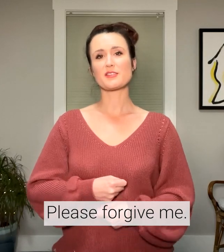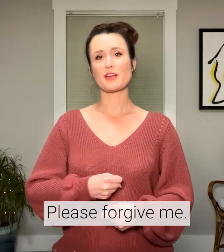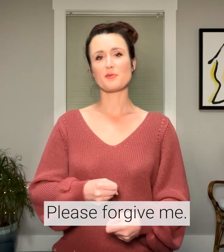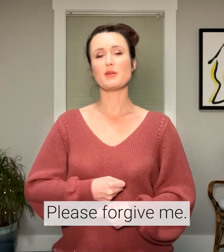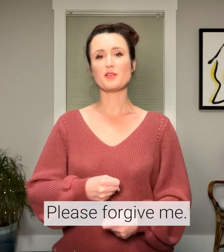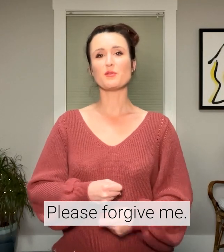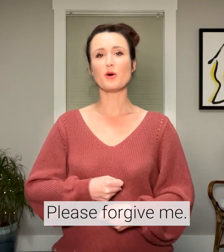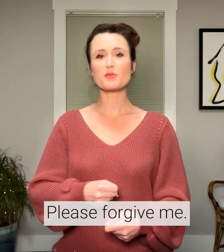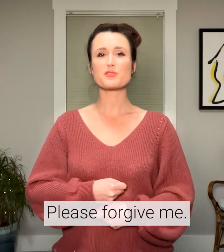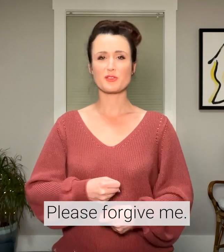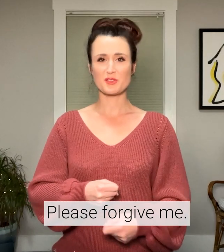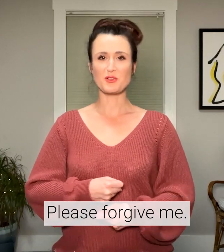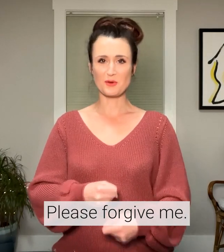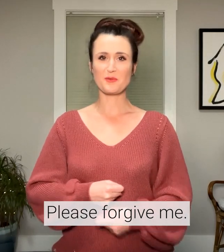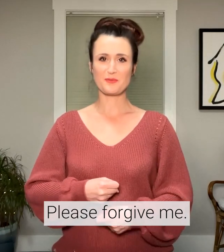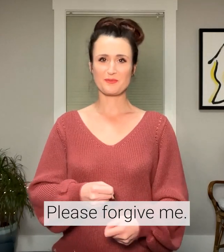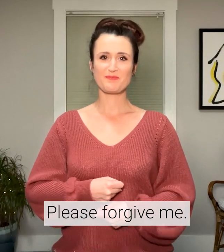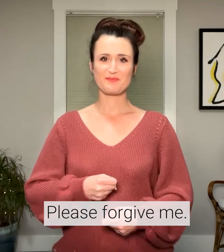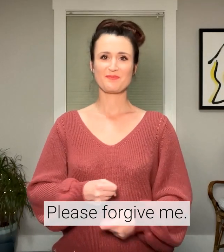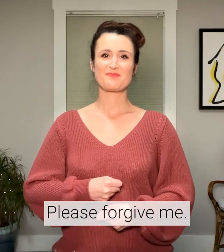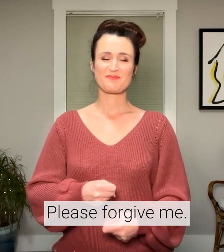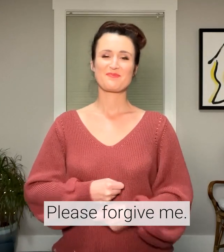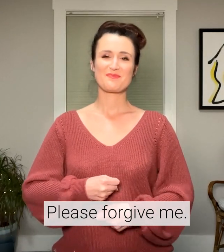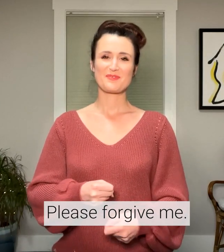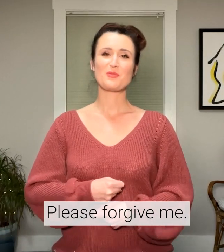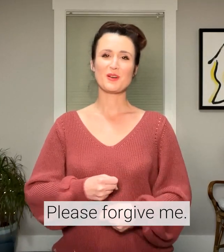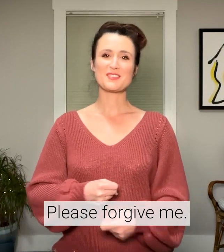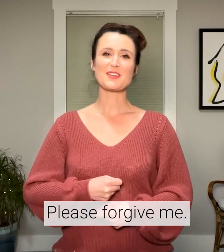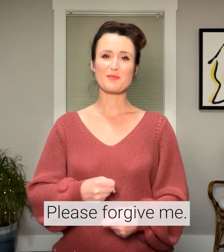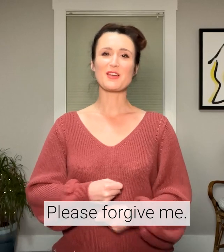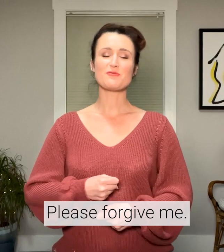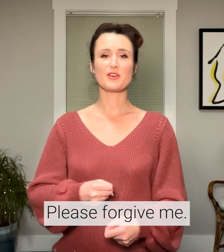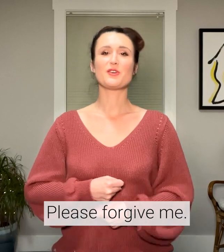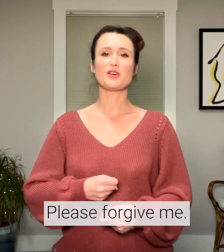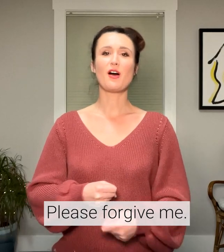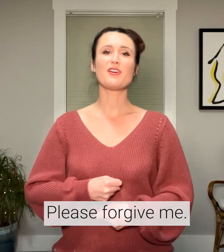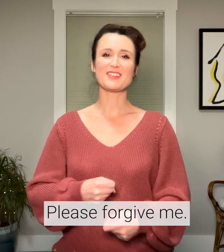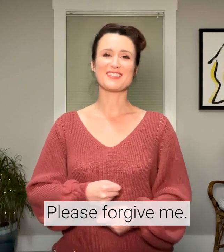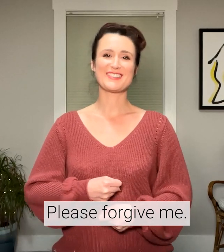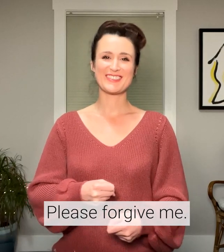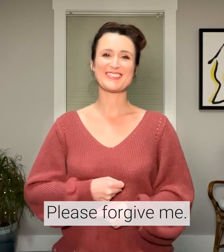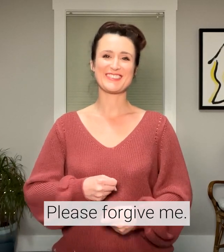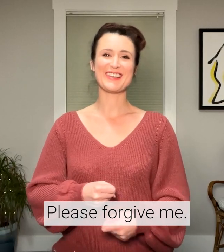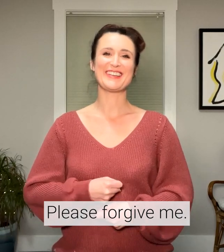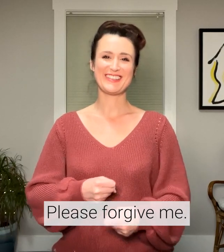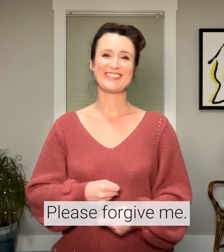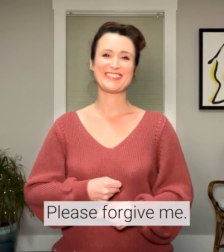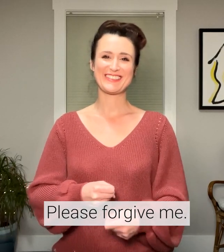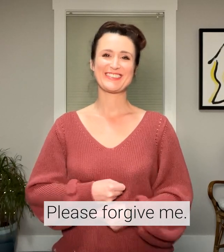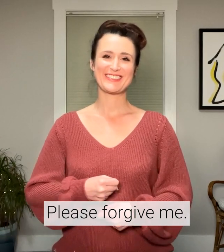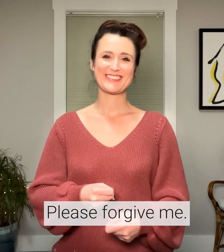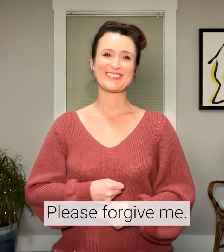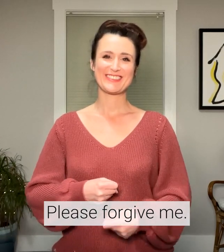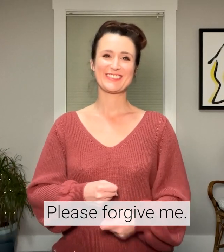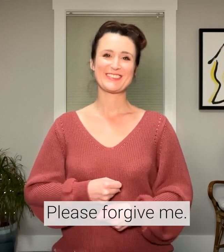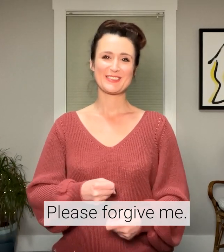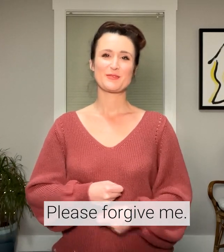that mean the most to you. The ones that may feel the hardest to say.